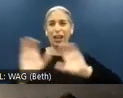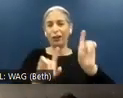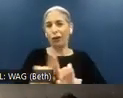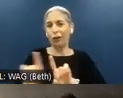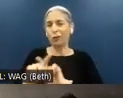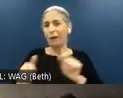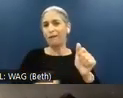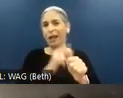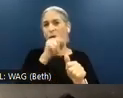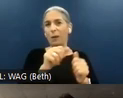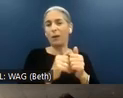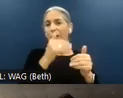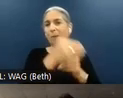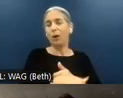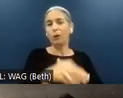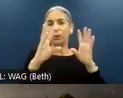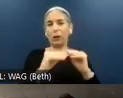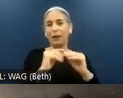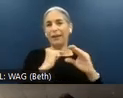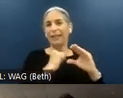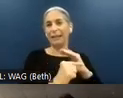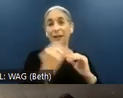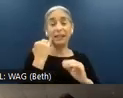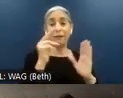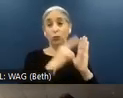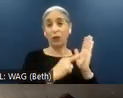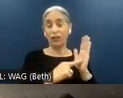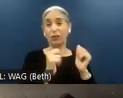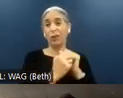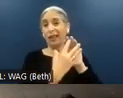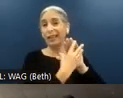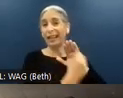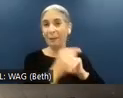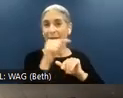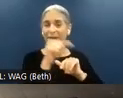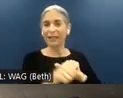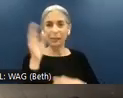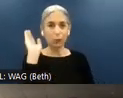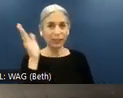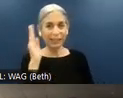a post-webinar email to everyone who registered with a copy of the presentation slides and